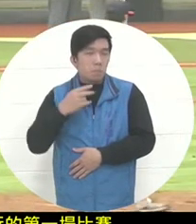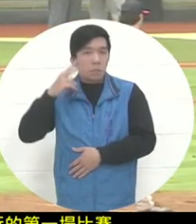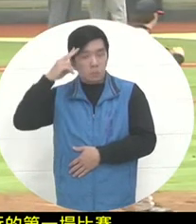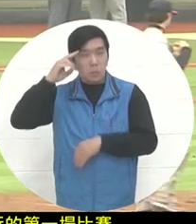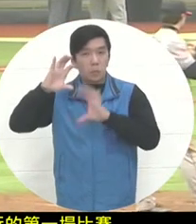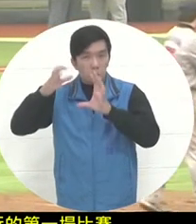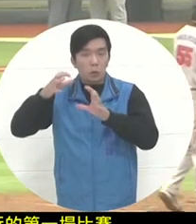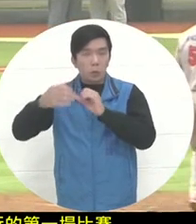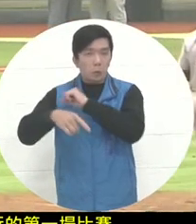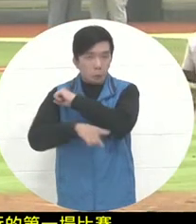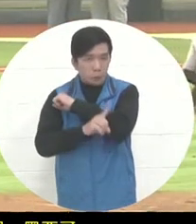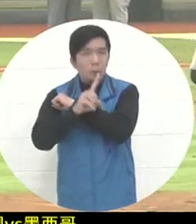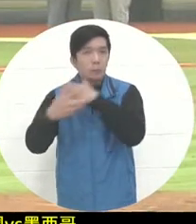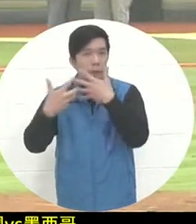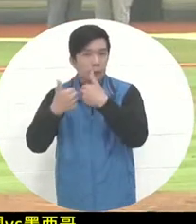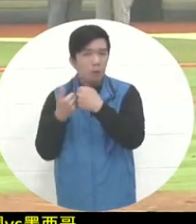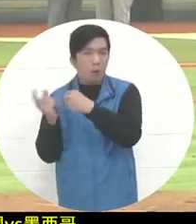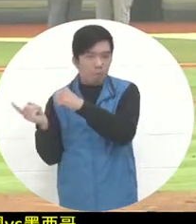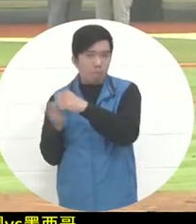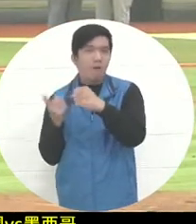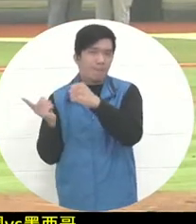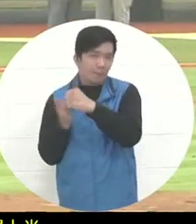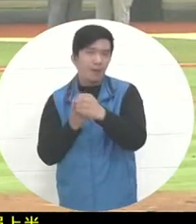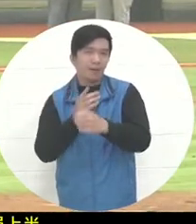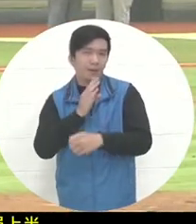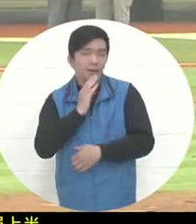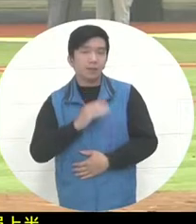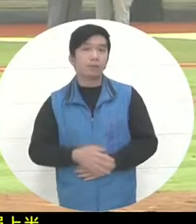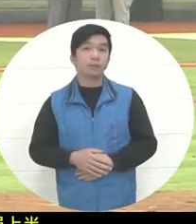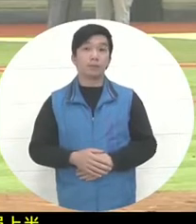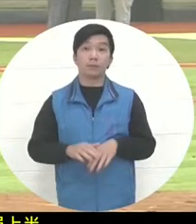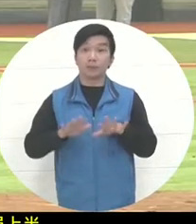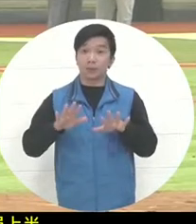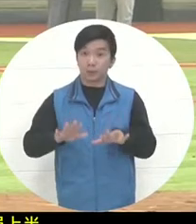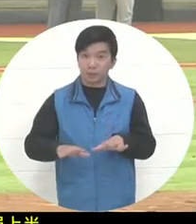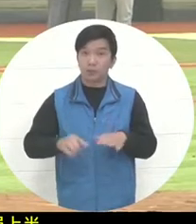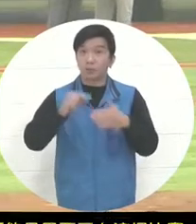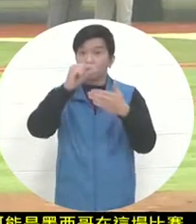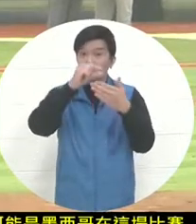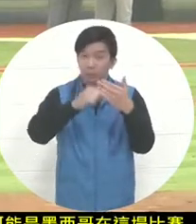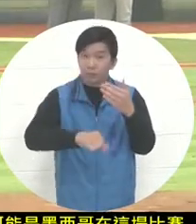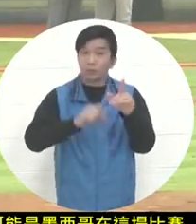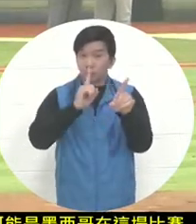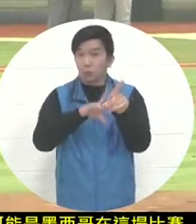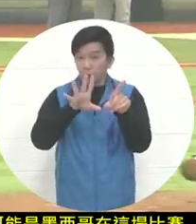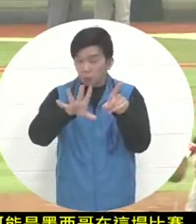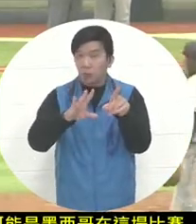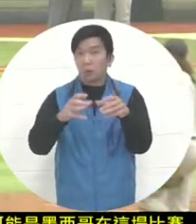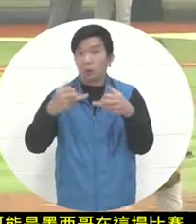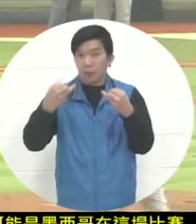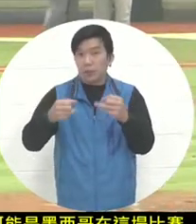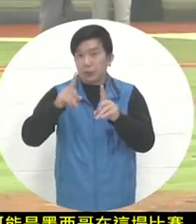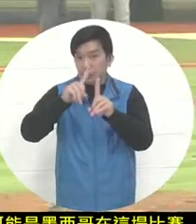last half -inning counterattack. The last counterattack opportunity has met the score gap conditions for ending the game early